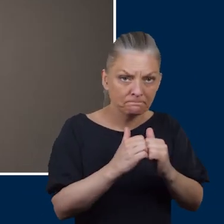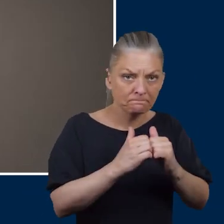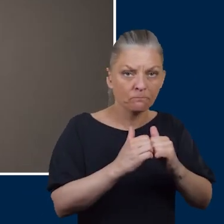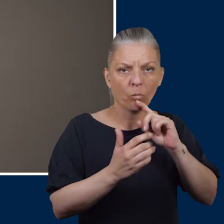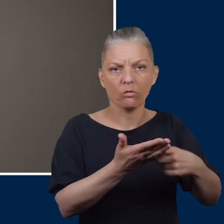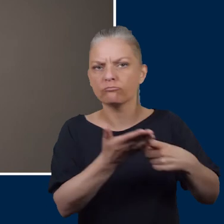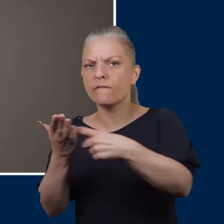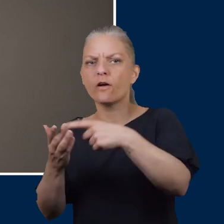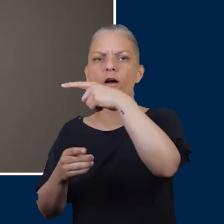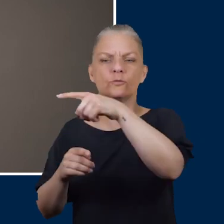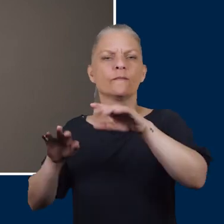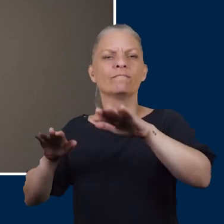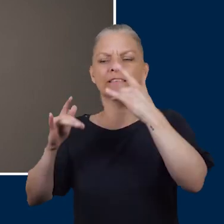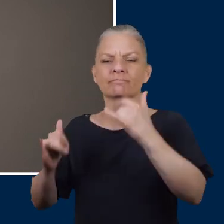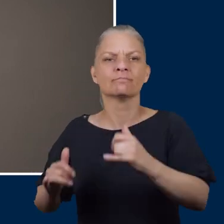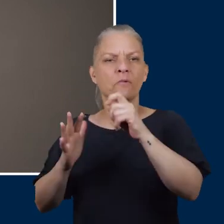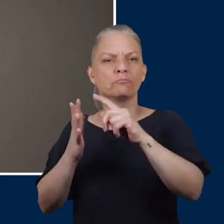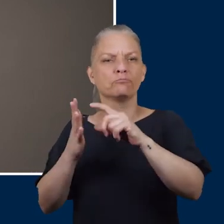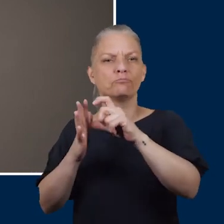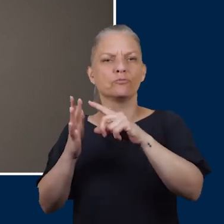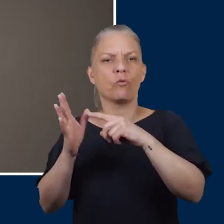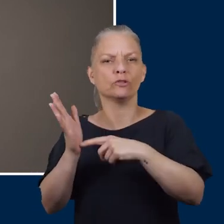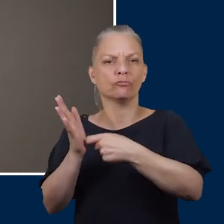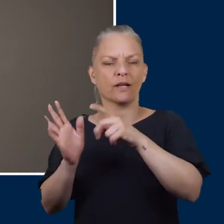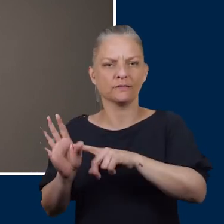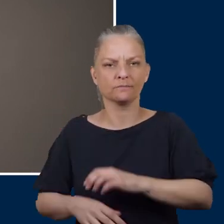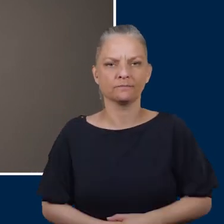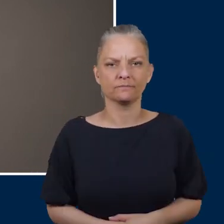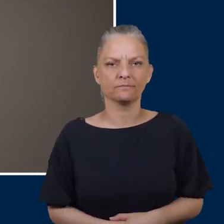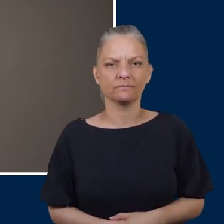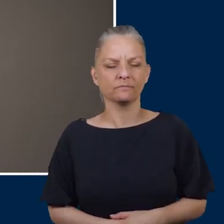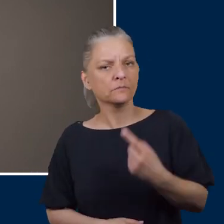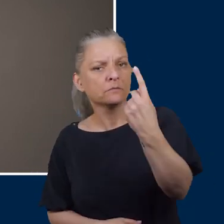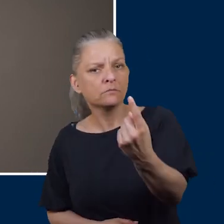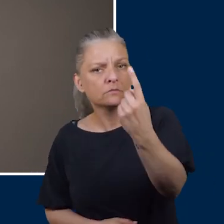assess their feet and where appropriate refer you to Podiatry. But you can self-defer to Podiatry